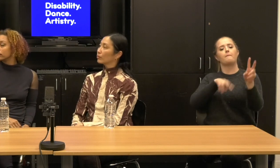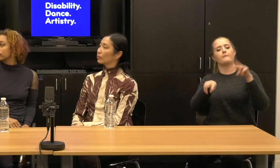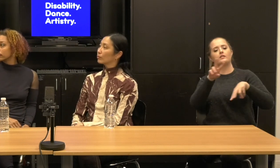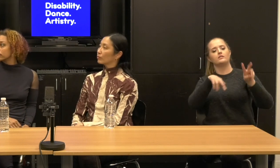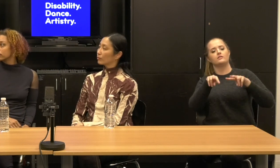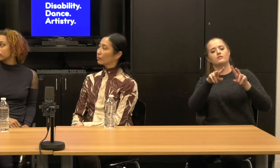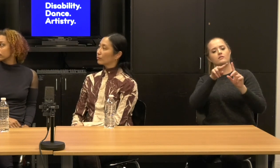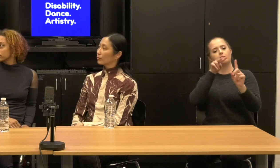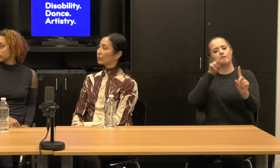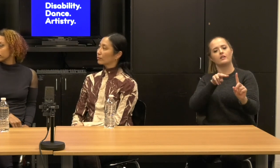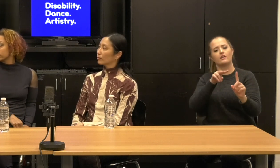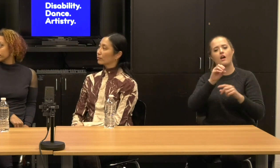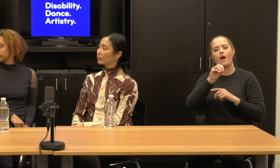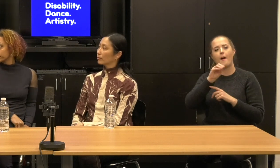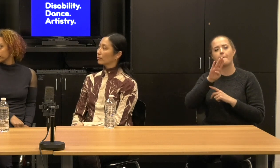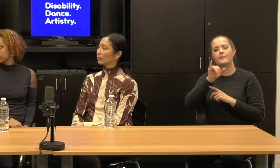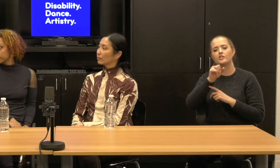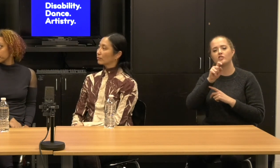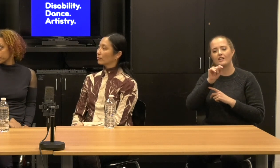in some cases to make the argument that it is that right?